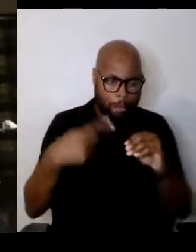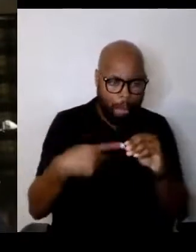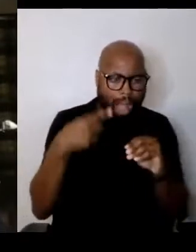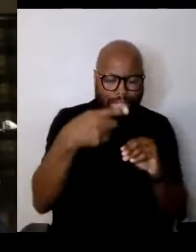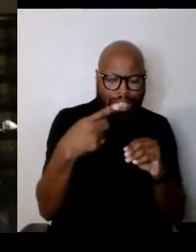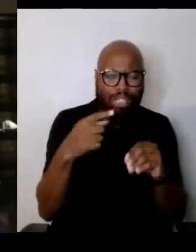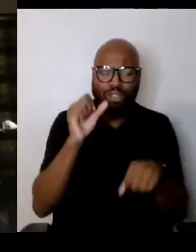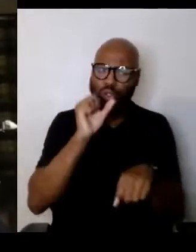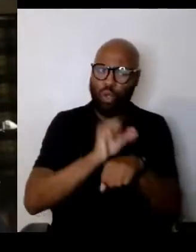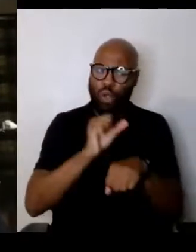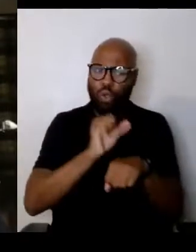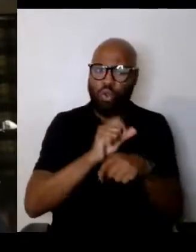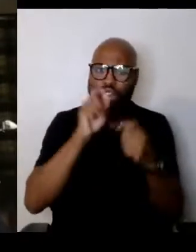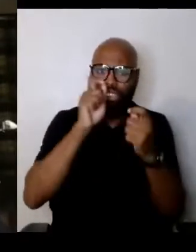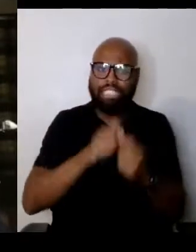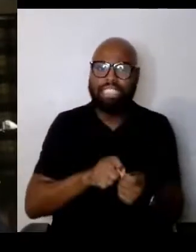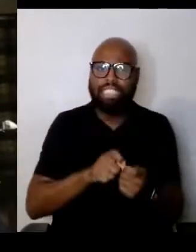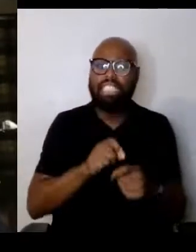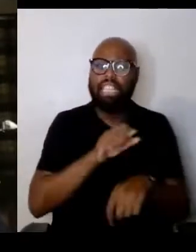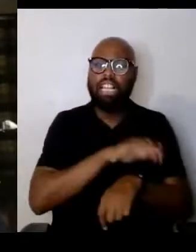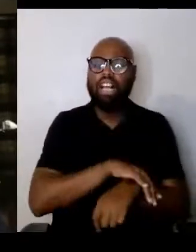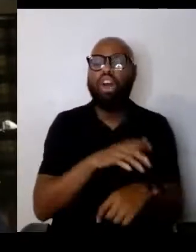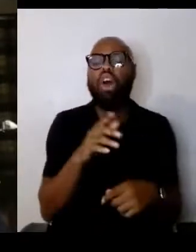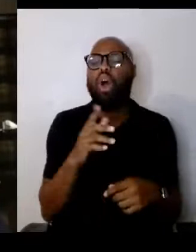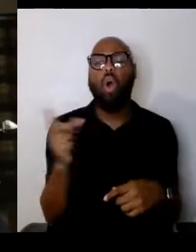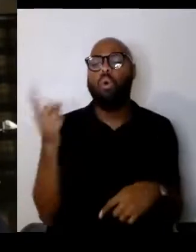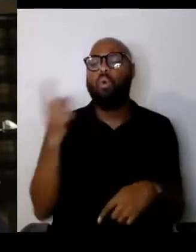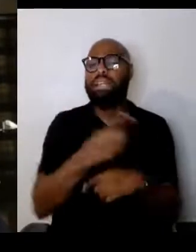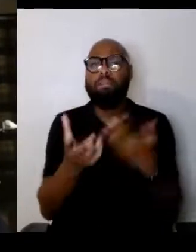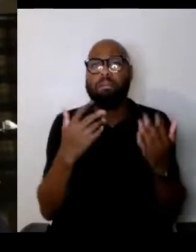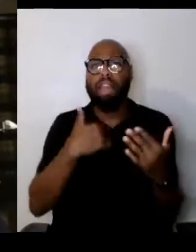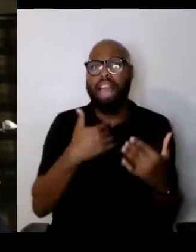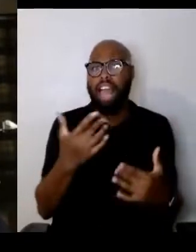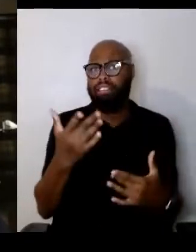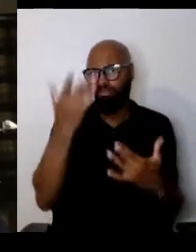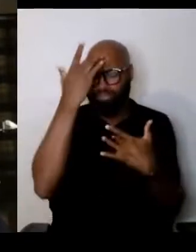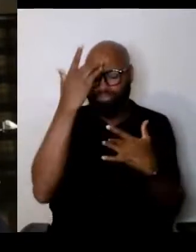One day, he probably had a fever, he couldn't get up to go to work,